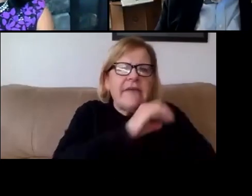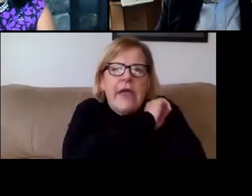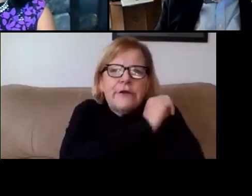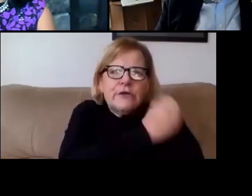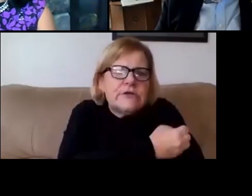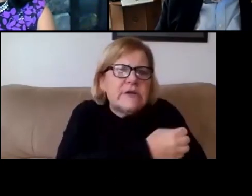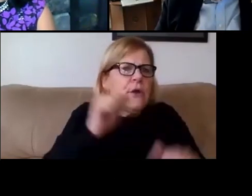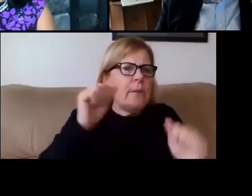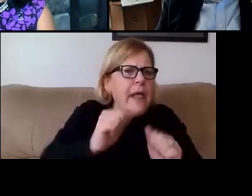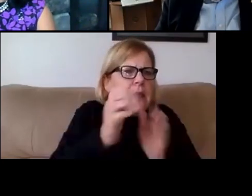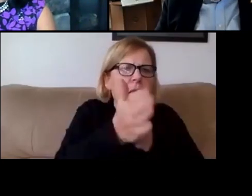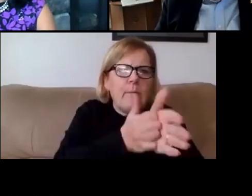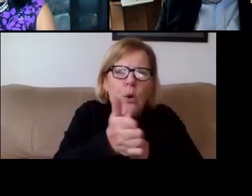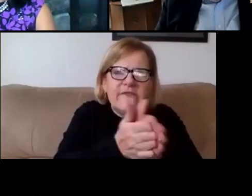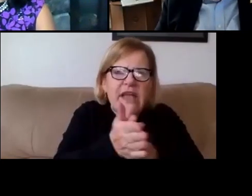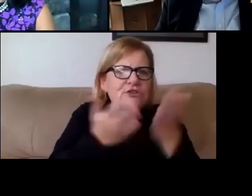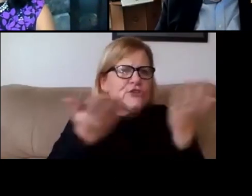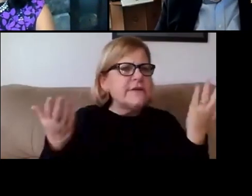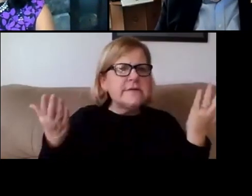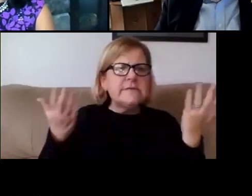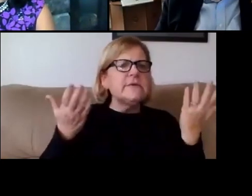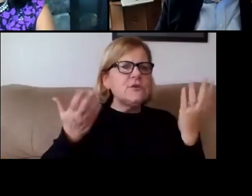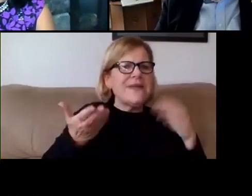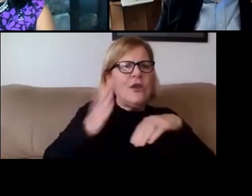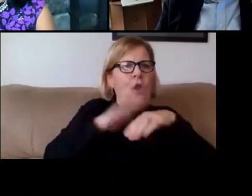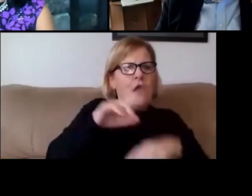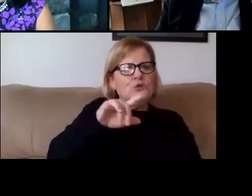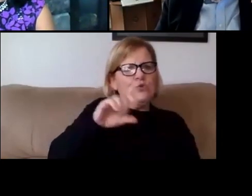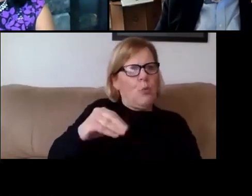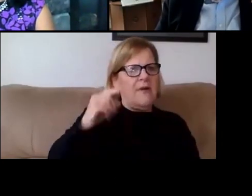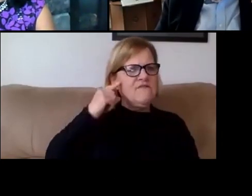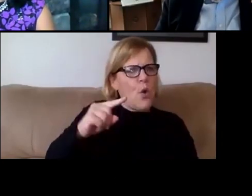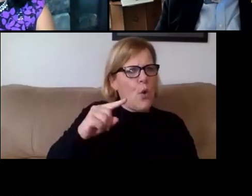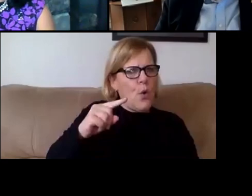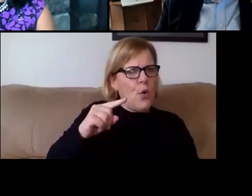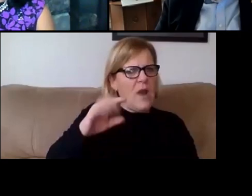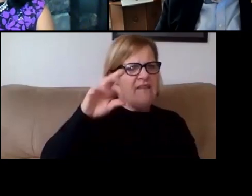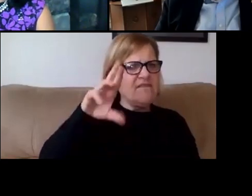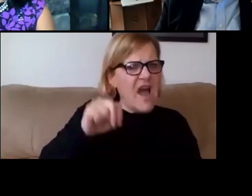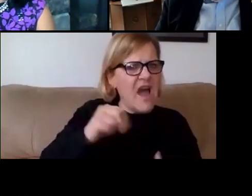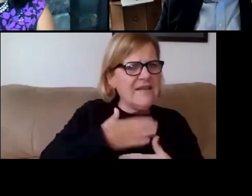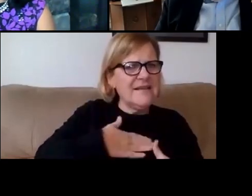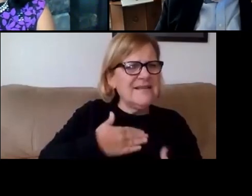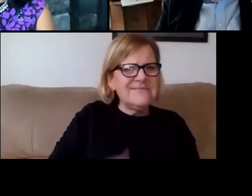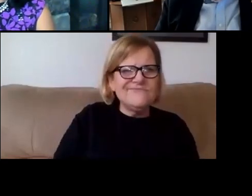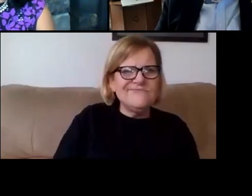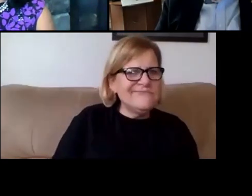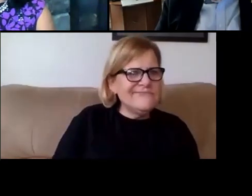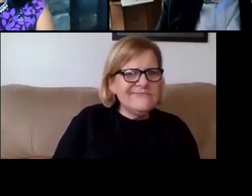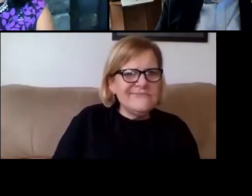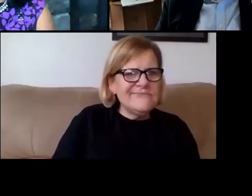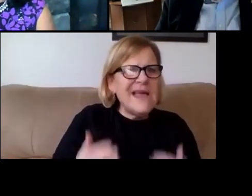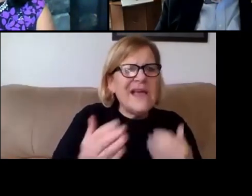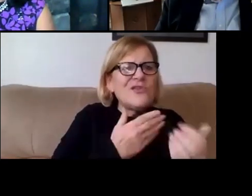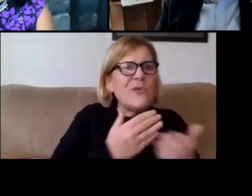or motivation sometimes to get on Zoom for a fun activity no matter how well-being it might be.